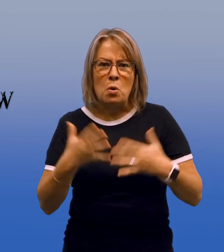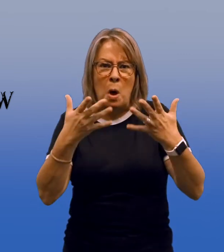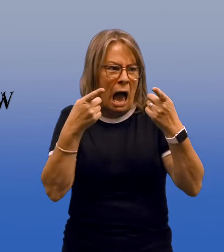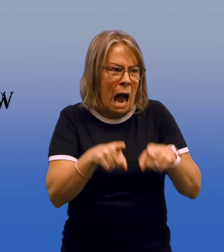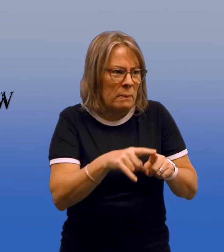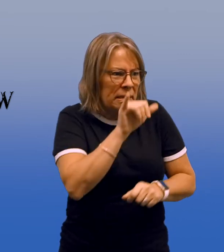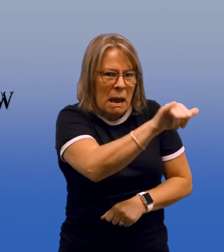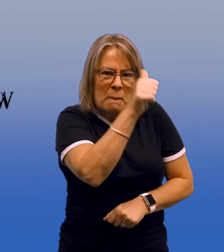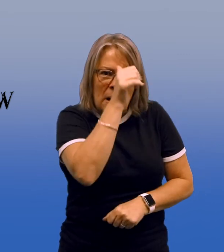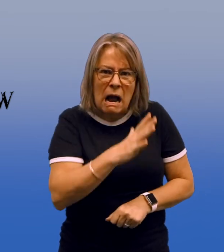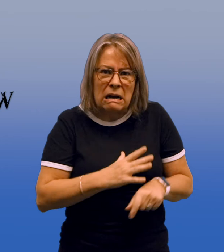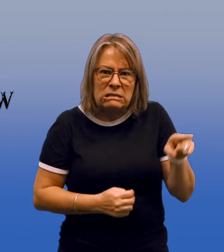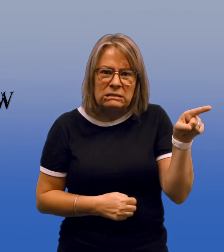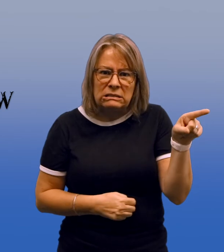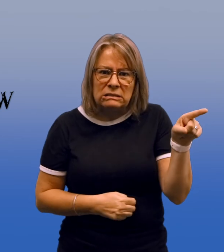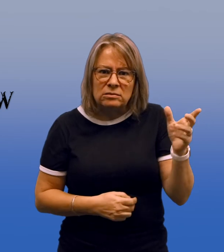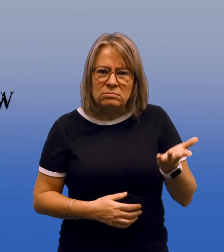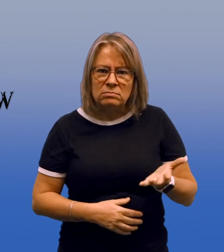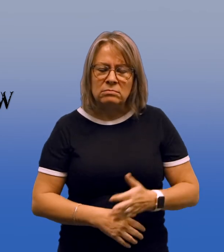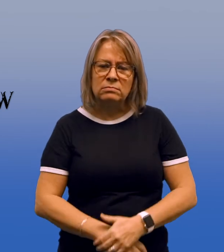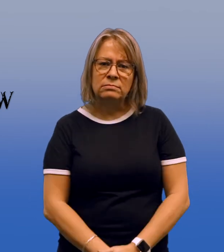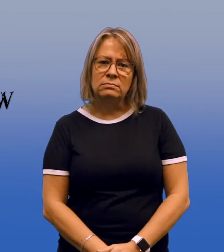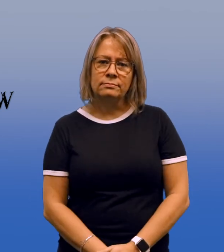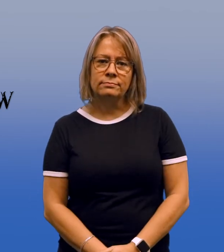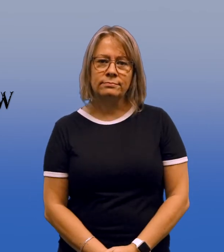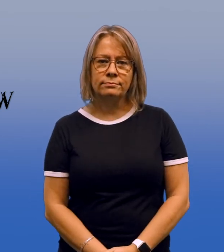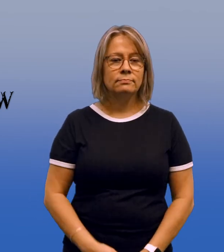And what happened to that man?